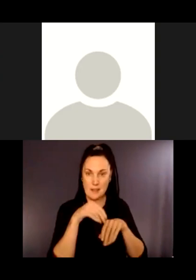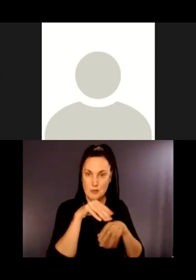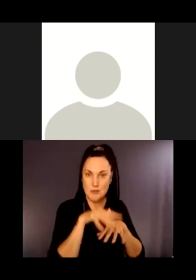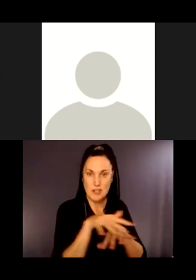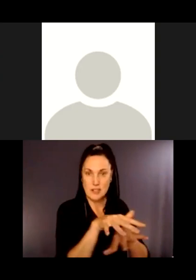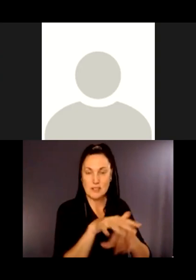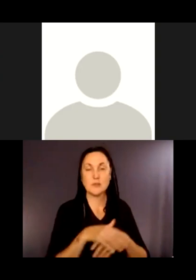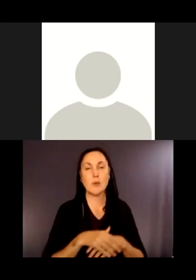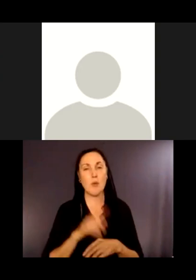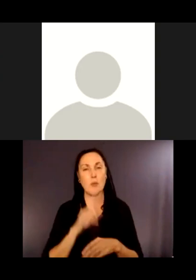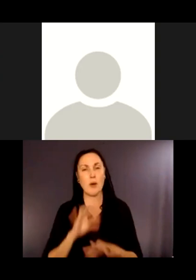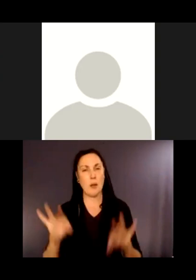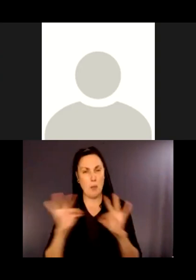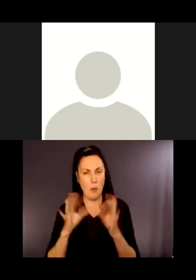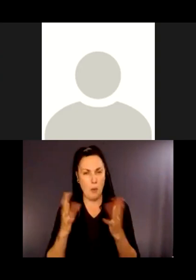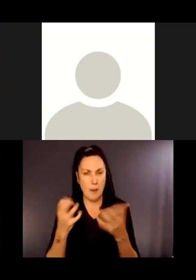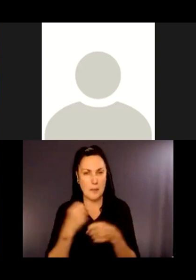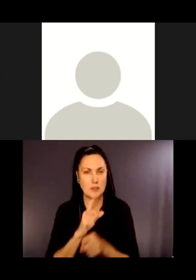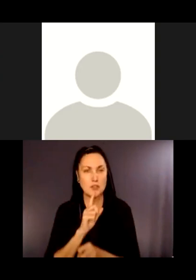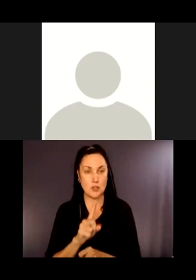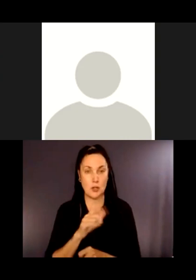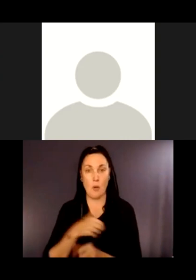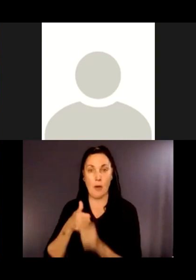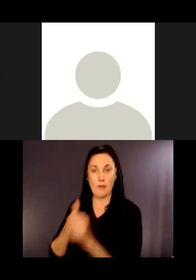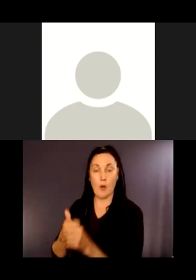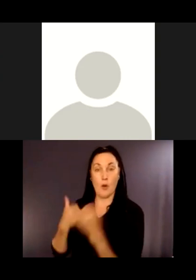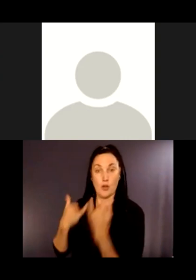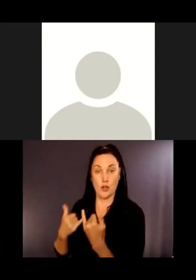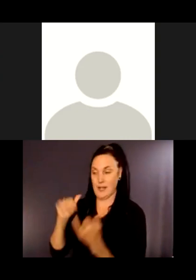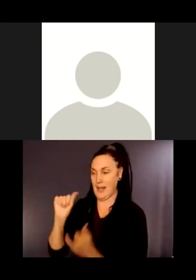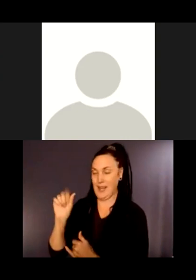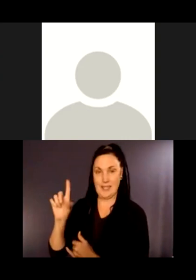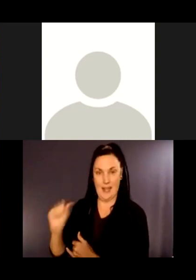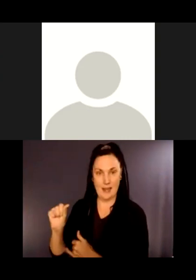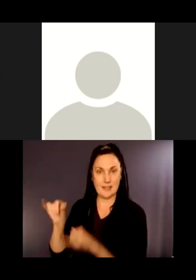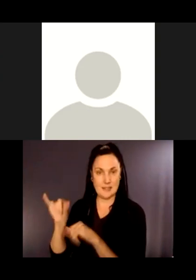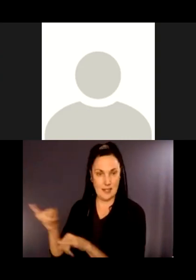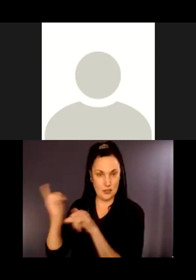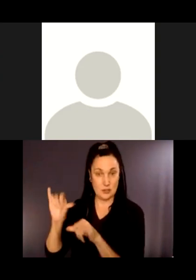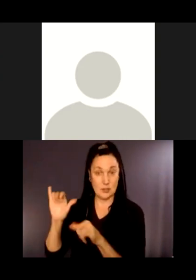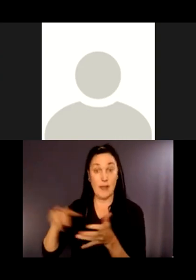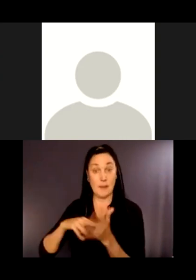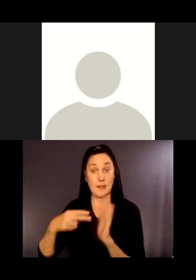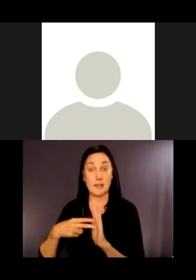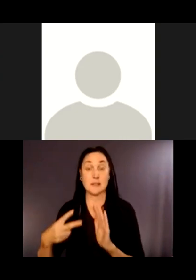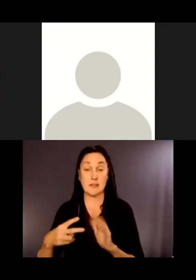features to current accessibility standards, which means that things like the trailhead kiosk, the bench, and